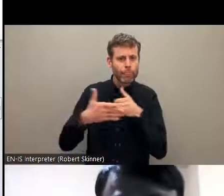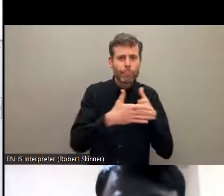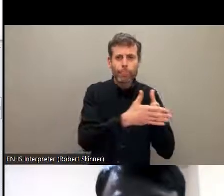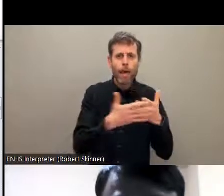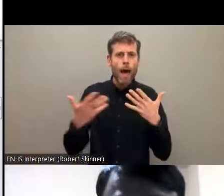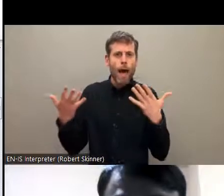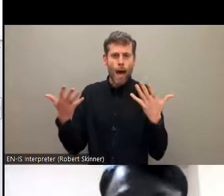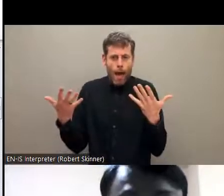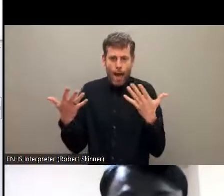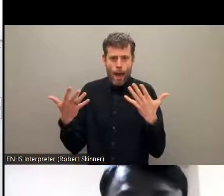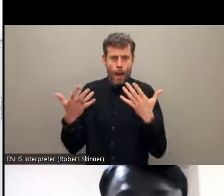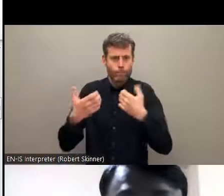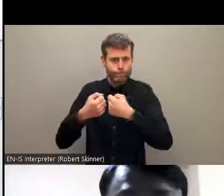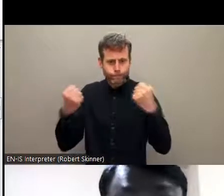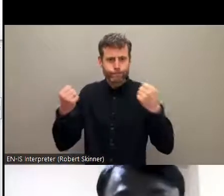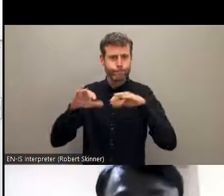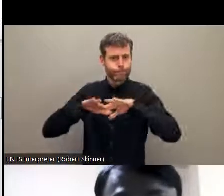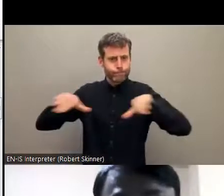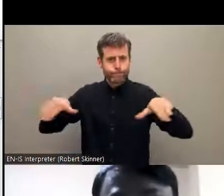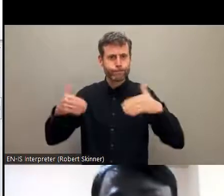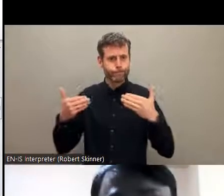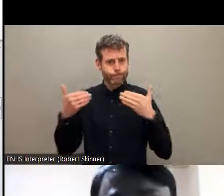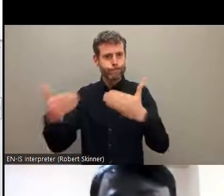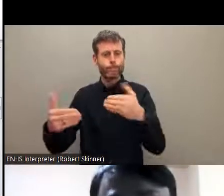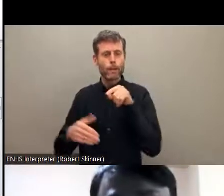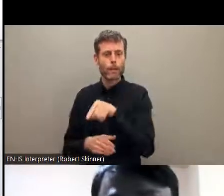you something about who are the Dalits.